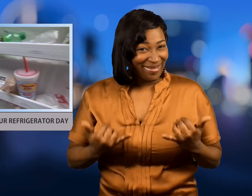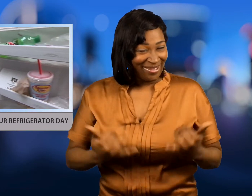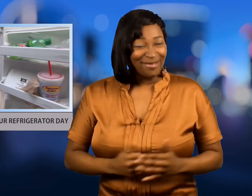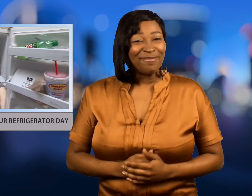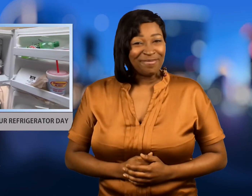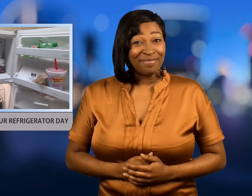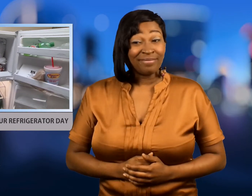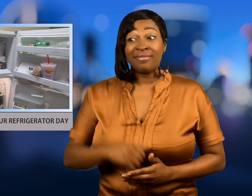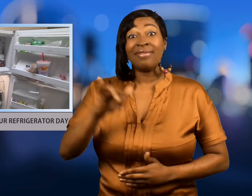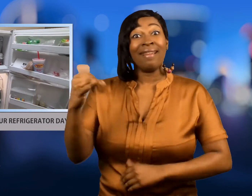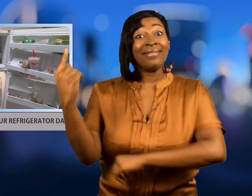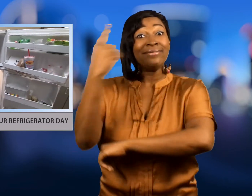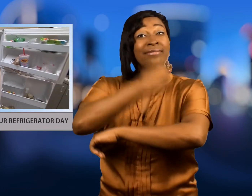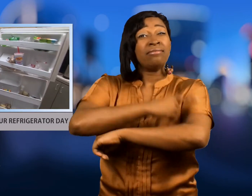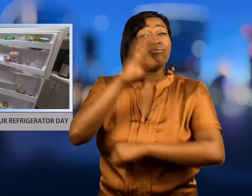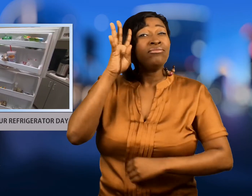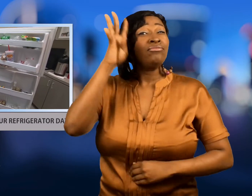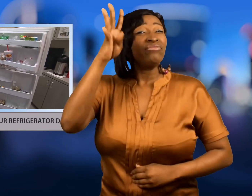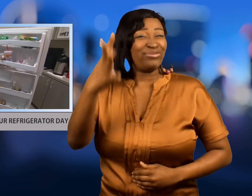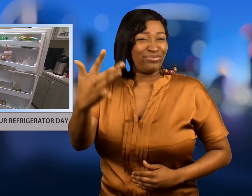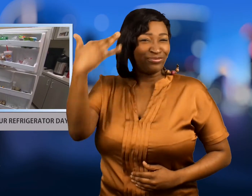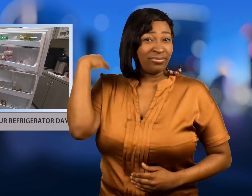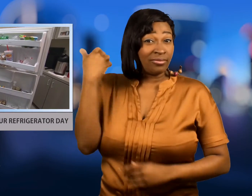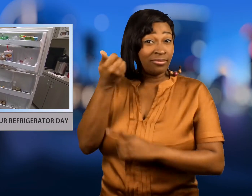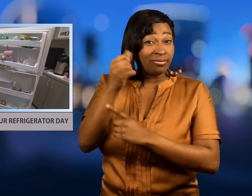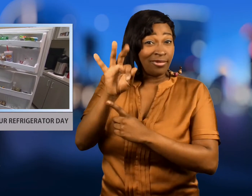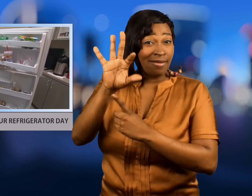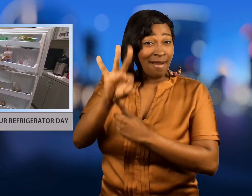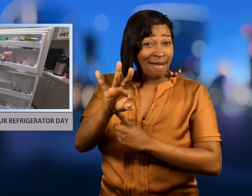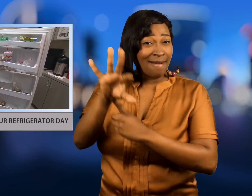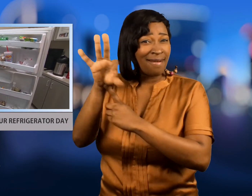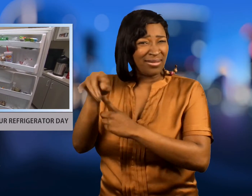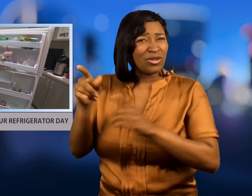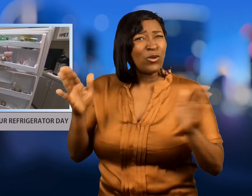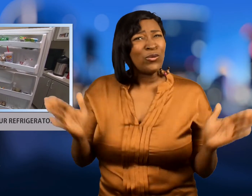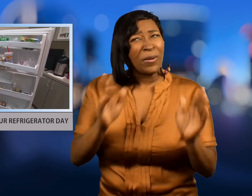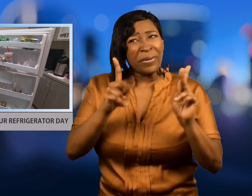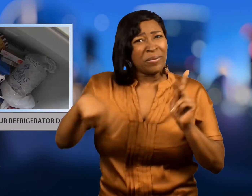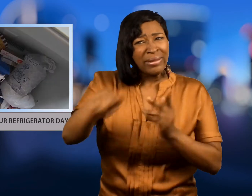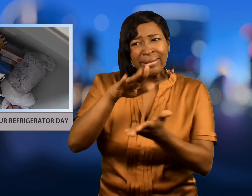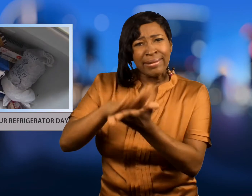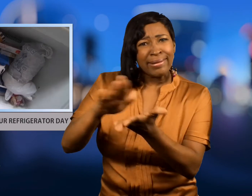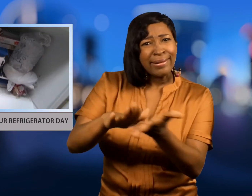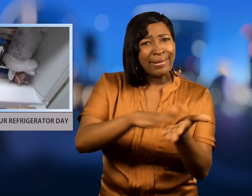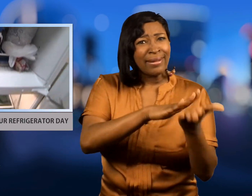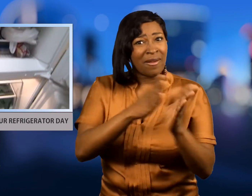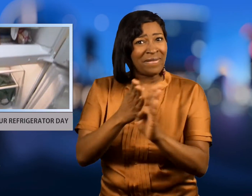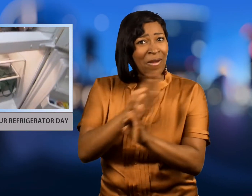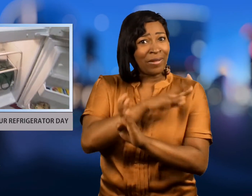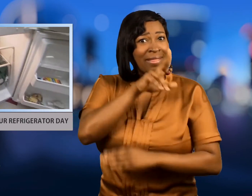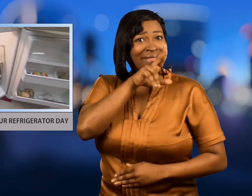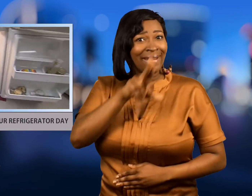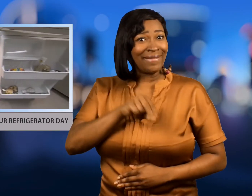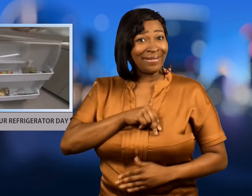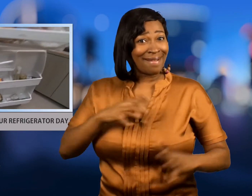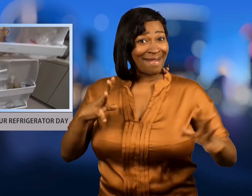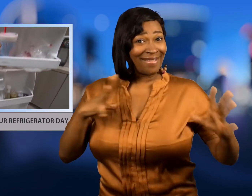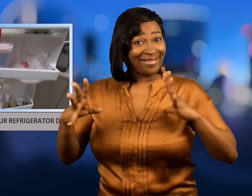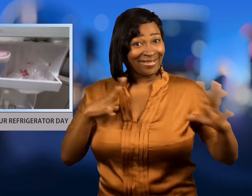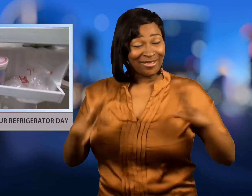The day was invented in 1999 to get people to clean up their fridges before the Thanksgiving holiday.